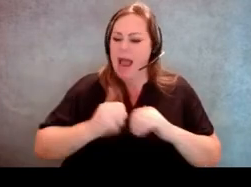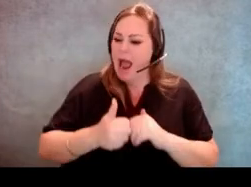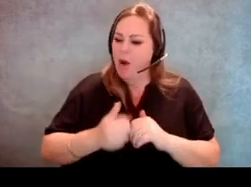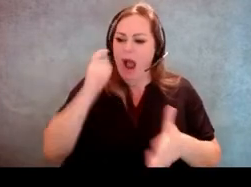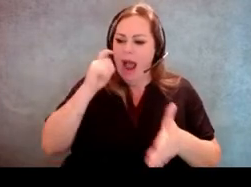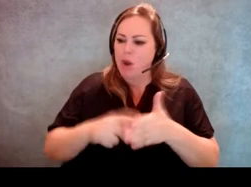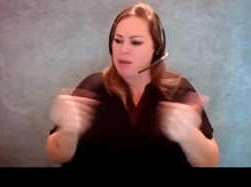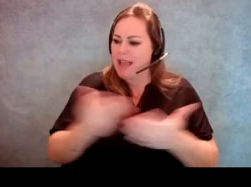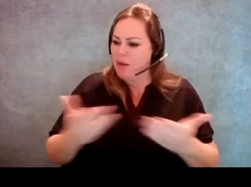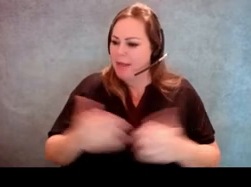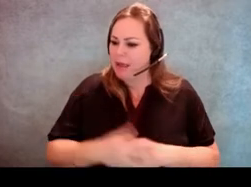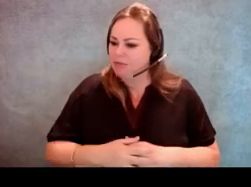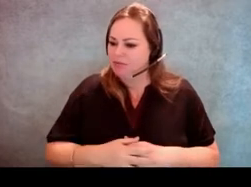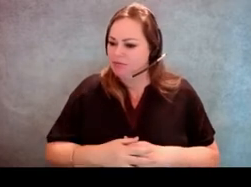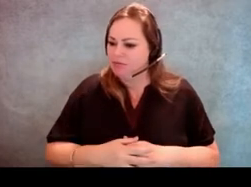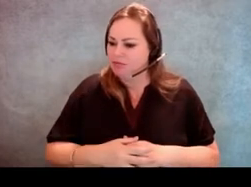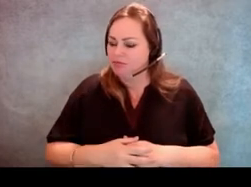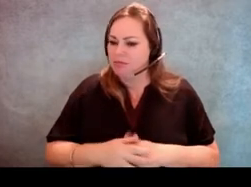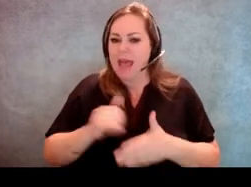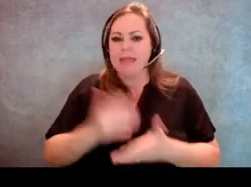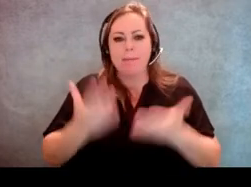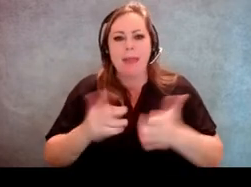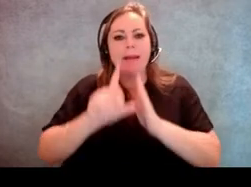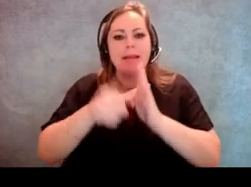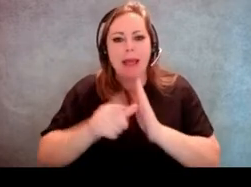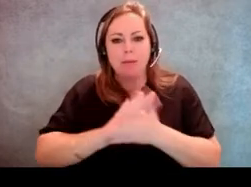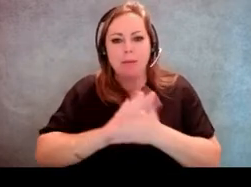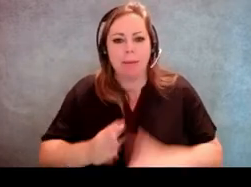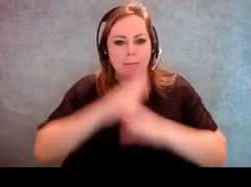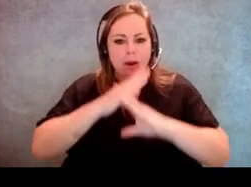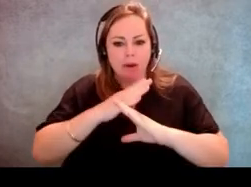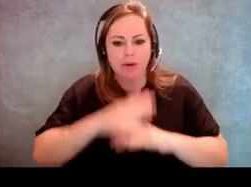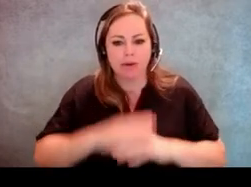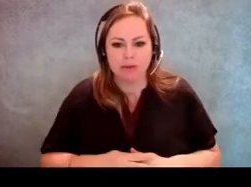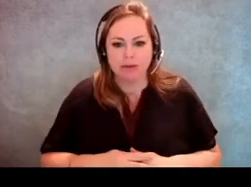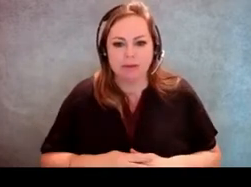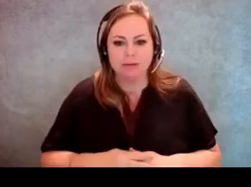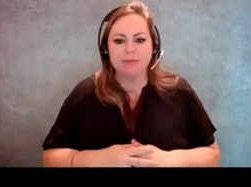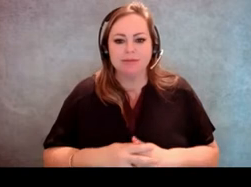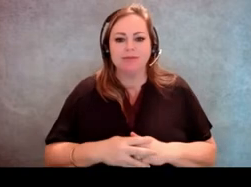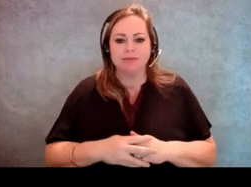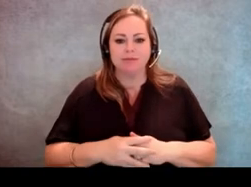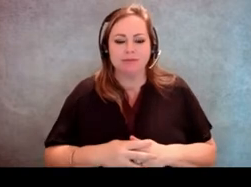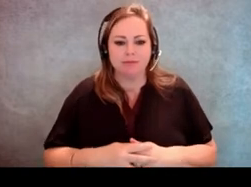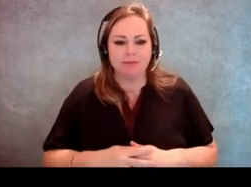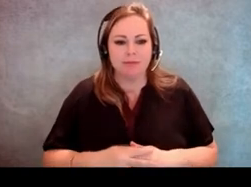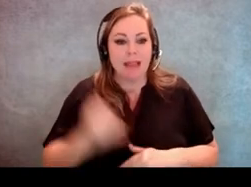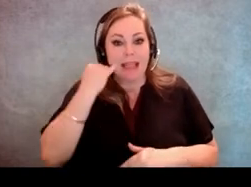that maybe I would be able to notice if I was in a mobility assistance device,